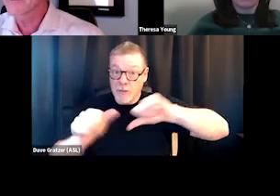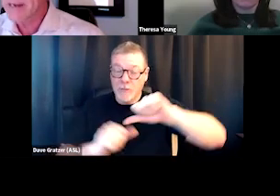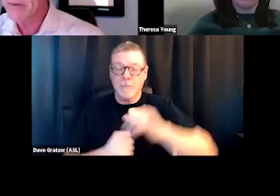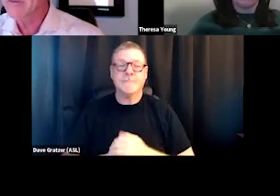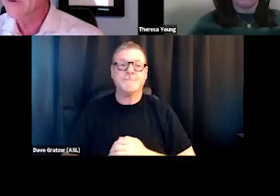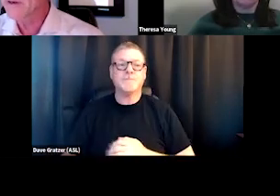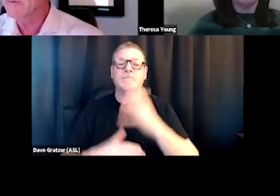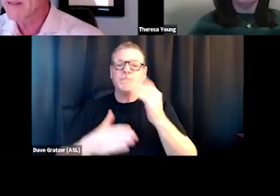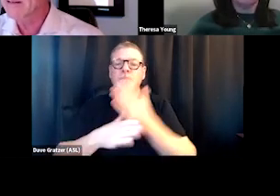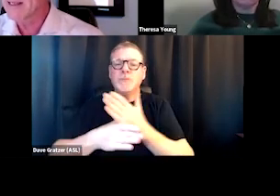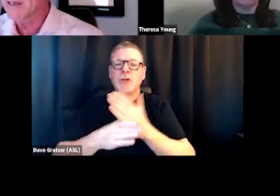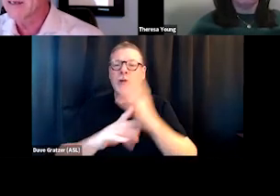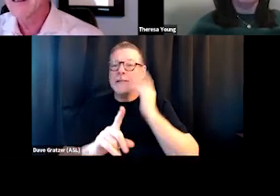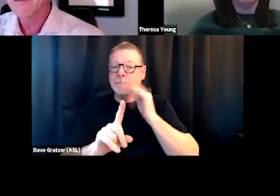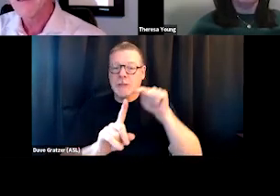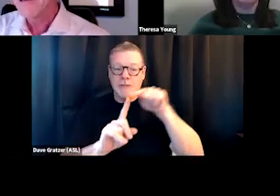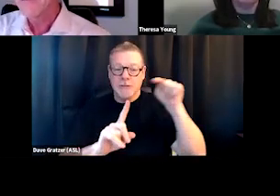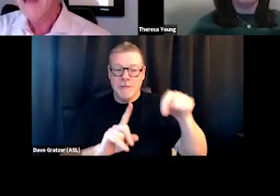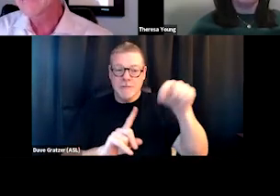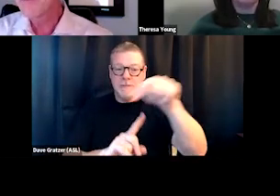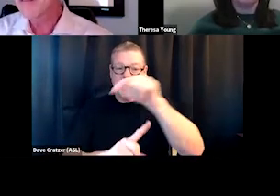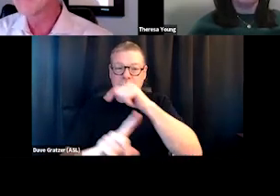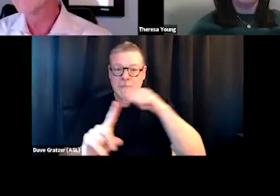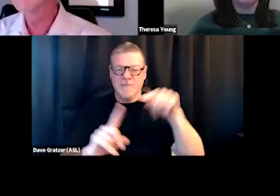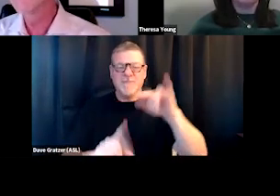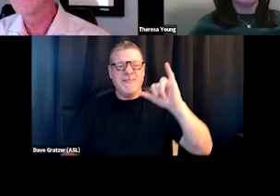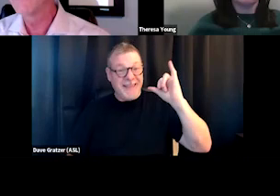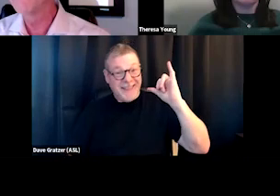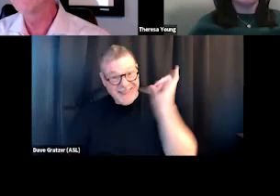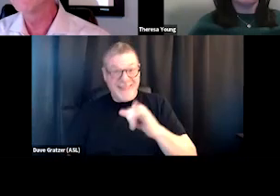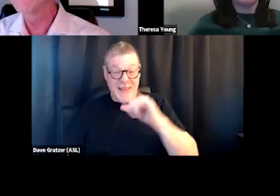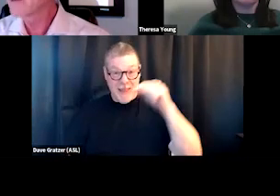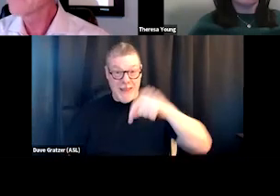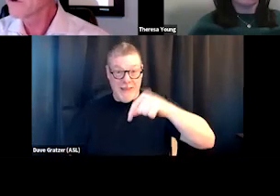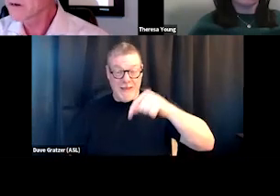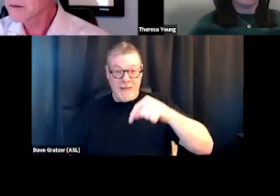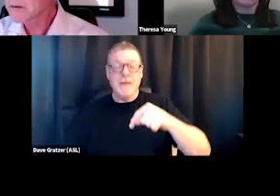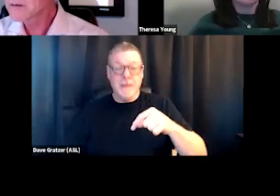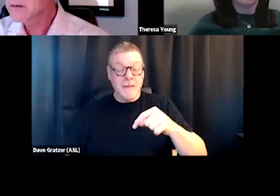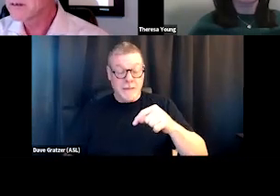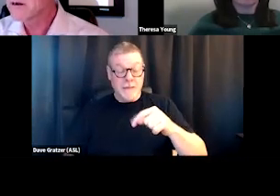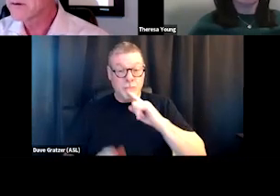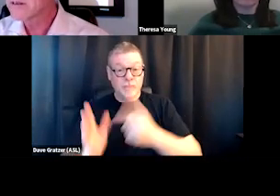or the area that they're working with that client on, that's been a lot of the work, you know.